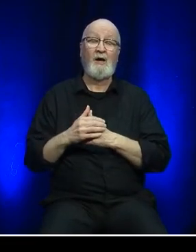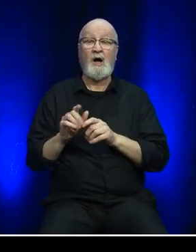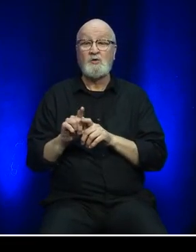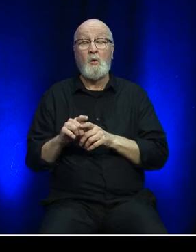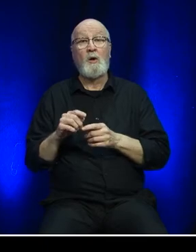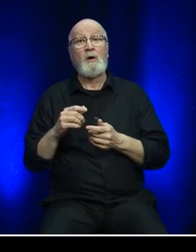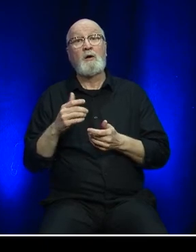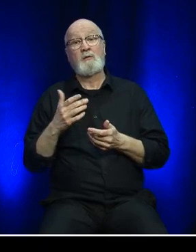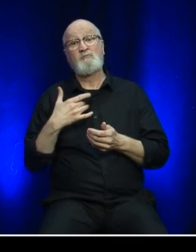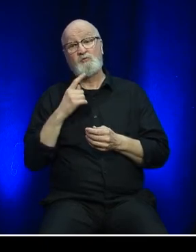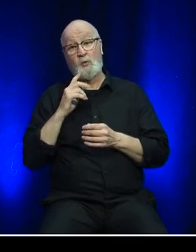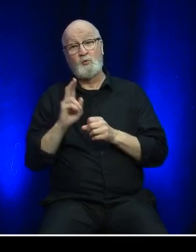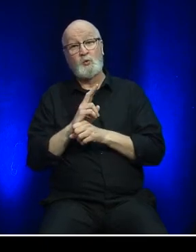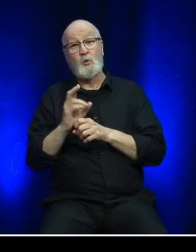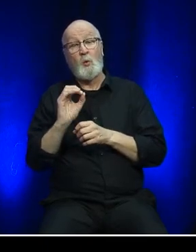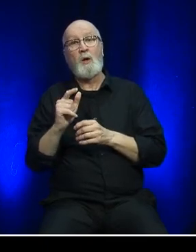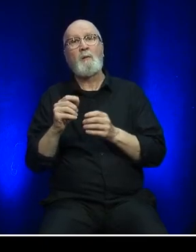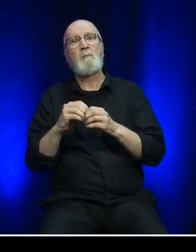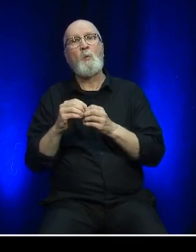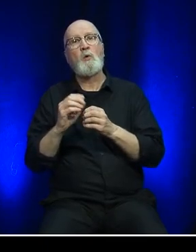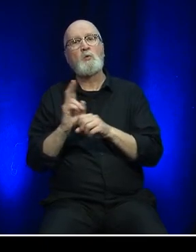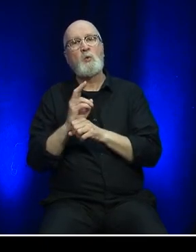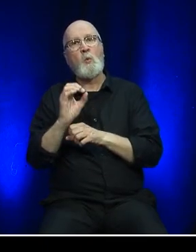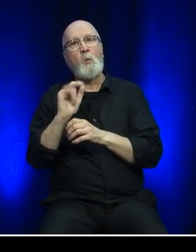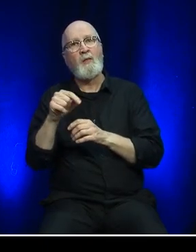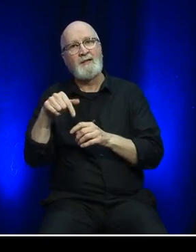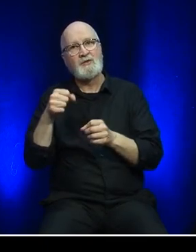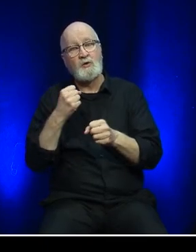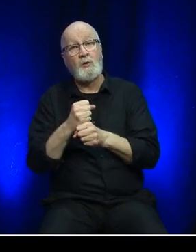a higher volume of fuel during the year due to the